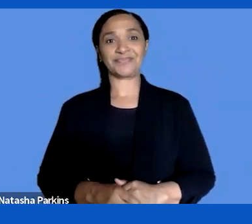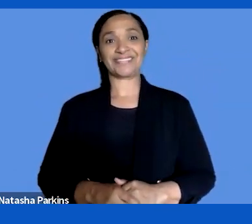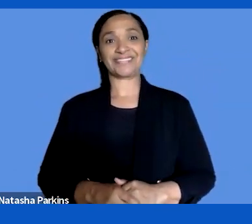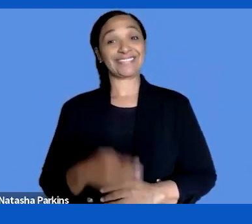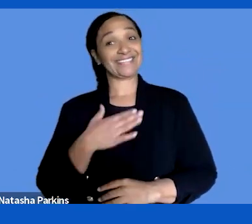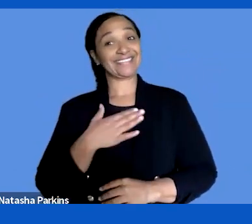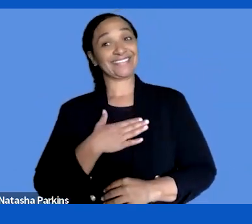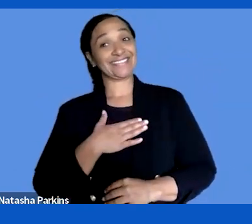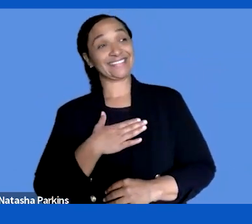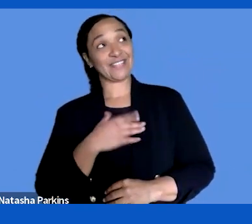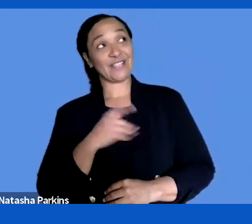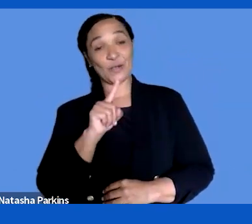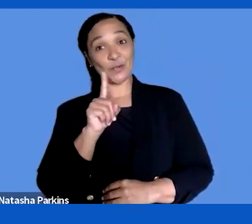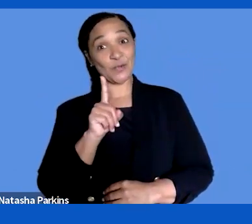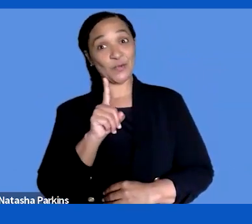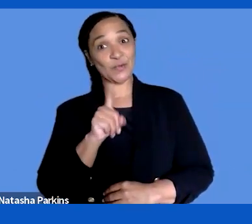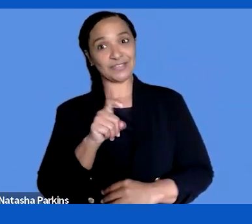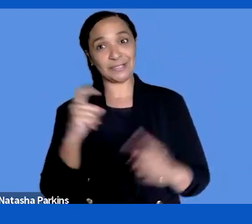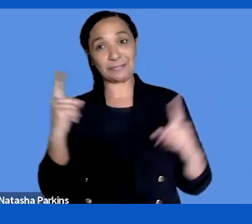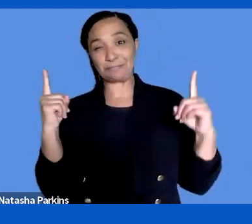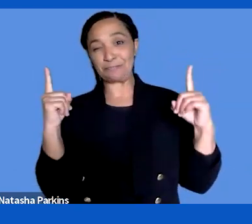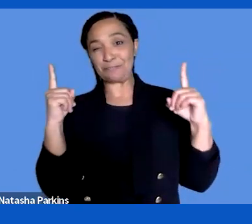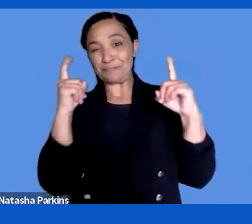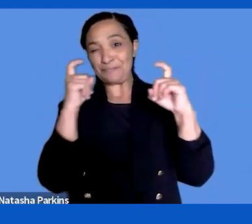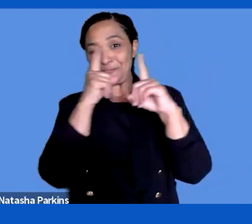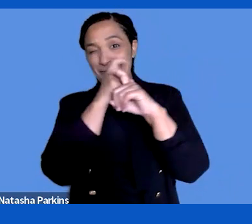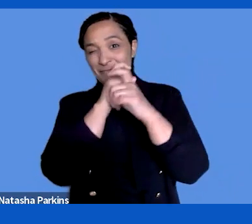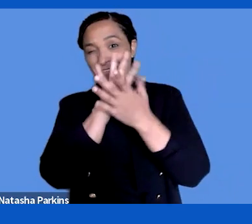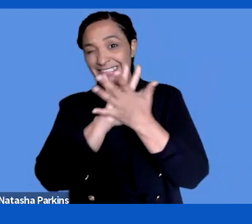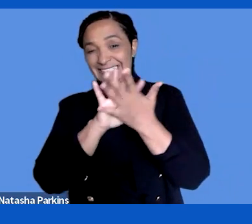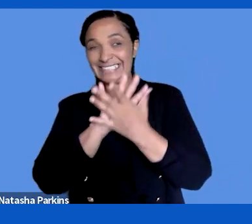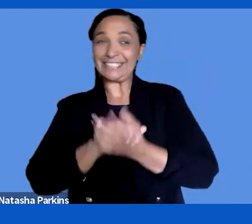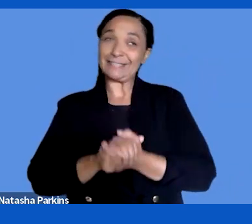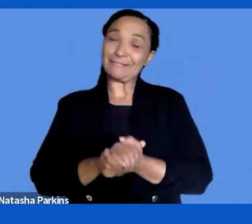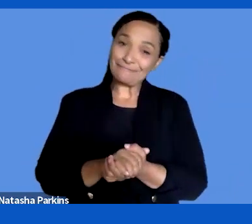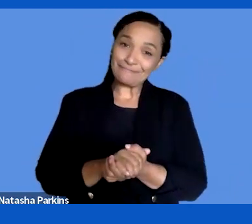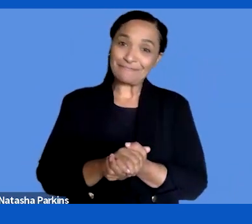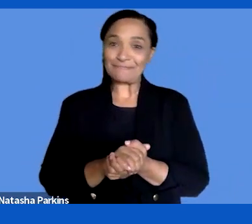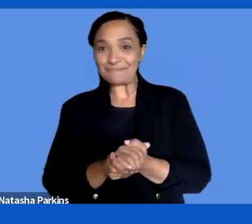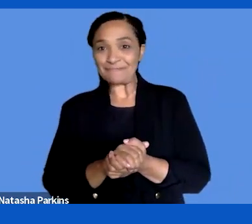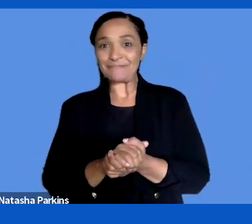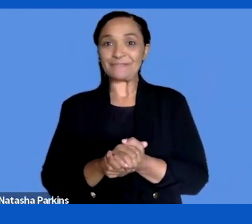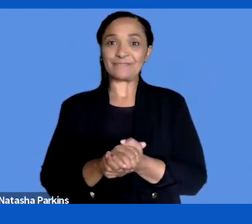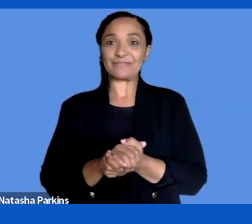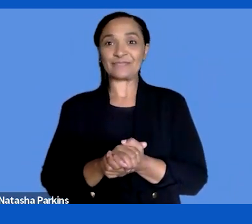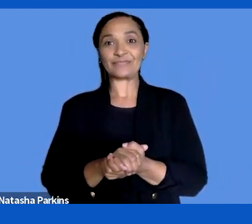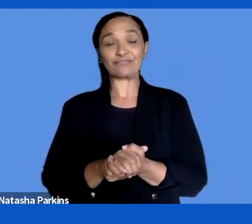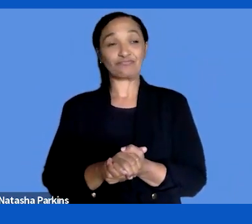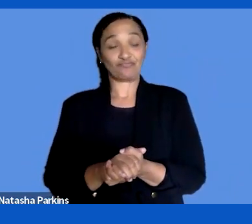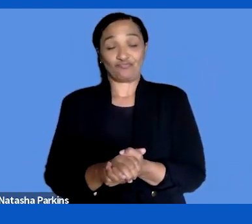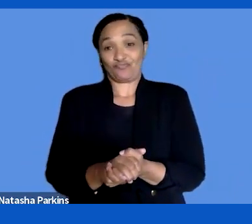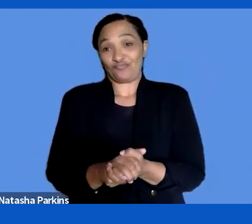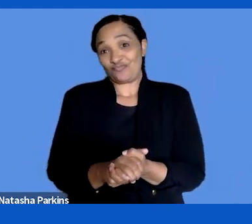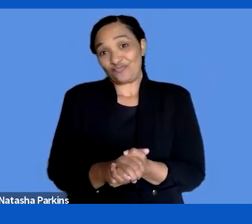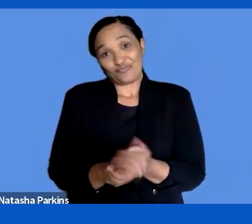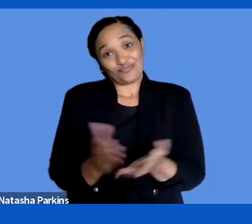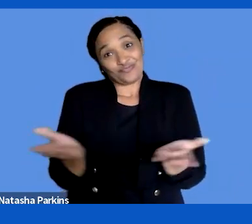I guess. I don't know! (Chuckling) >> SUSANNA LAURIN: Make us